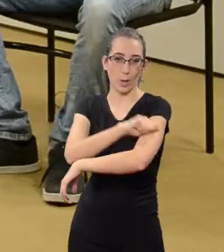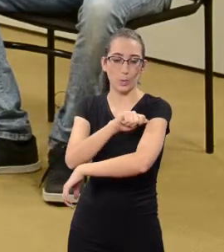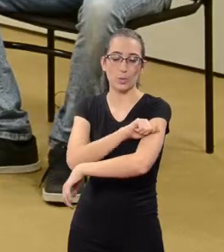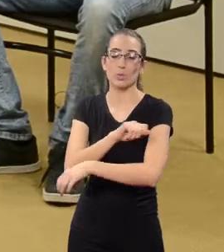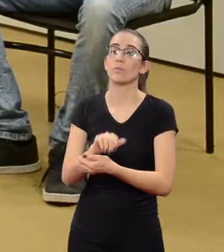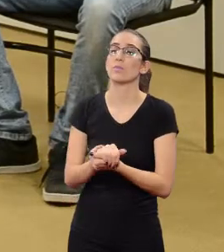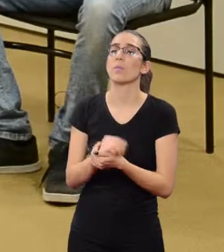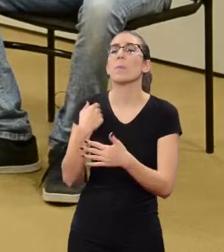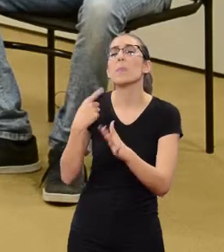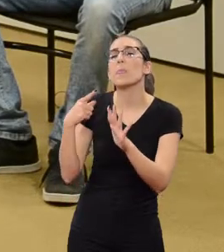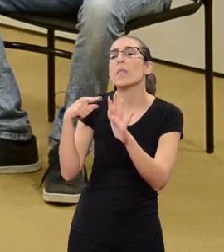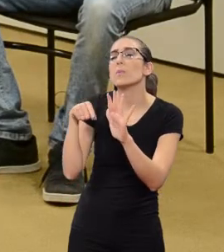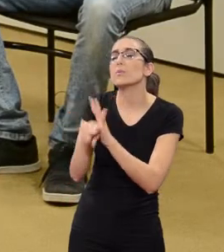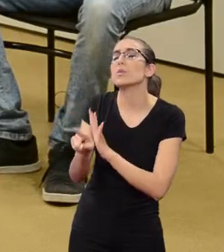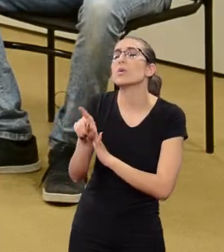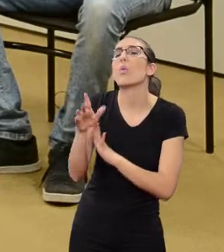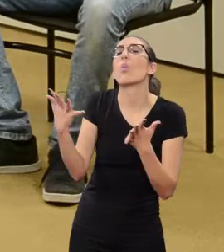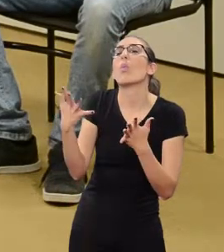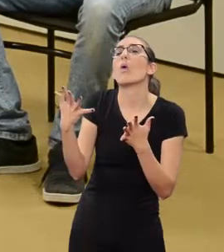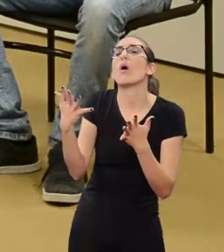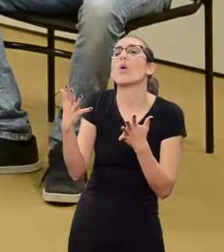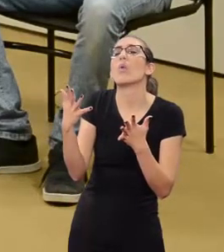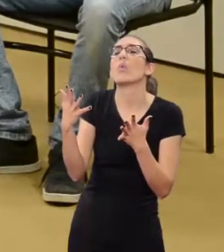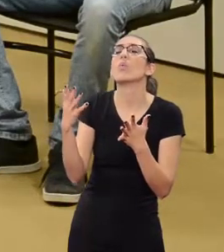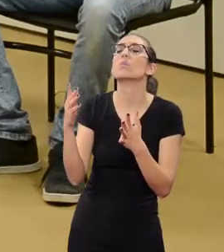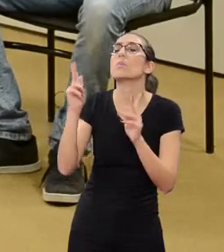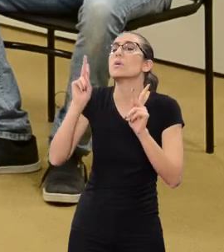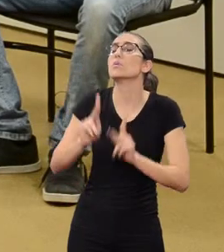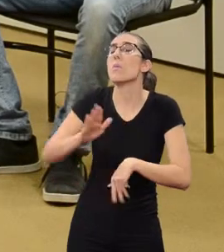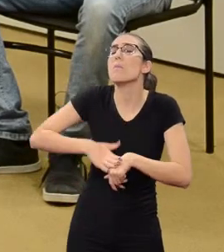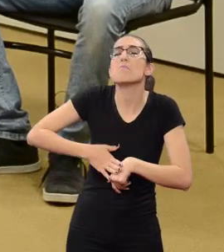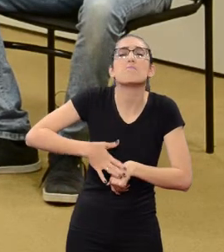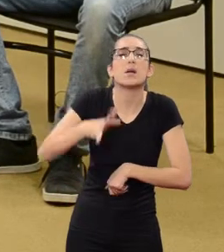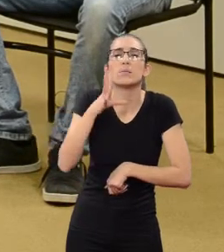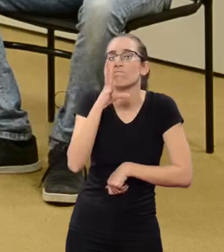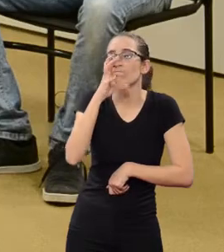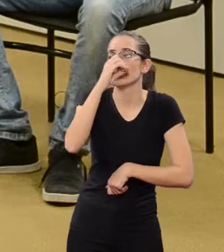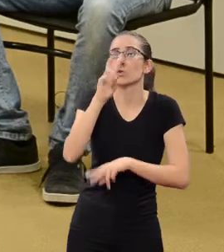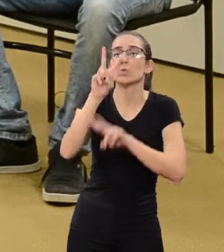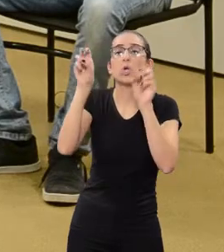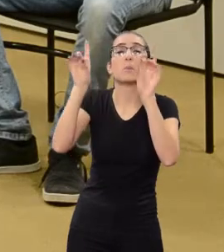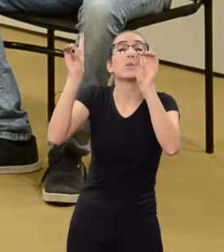I challenged them, 'who has more resistance to Human Rights?'